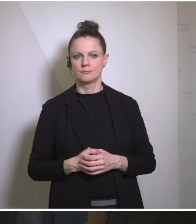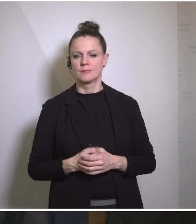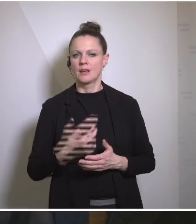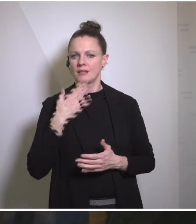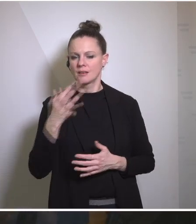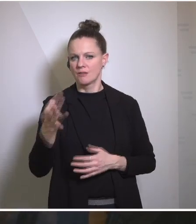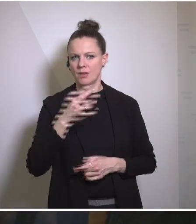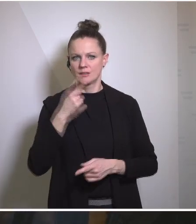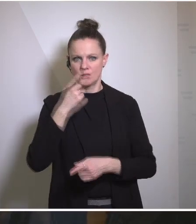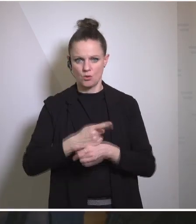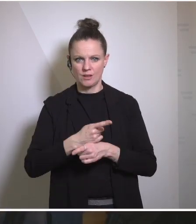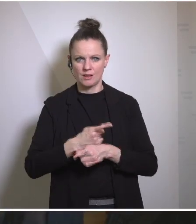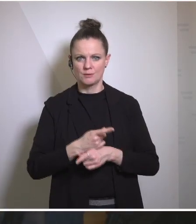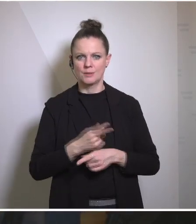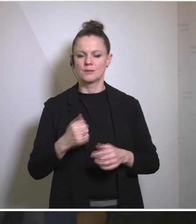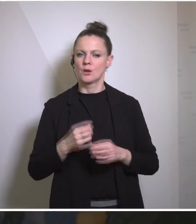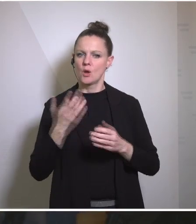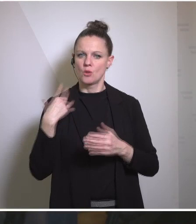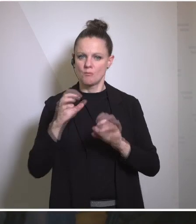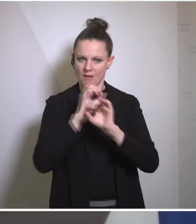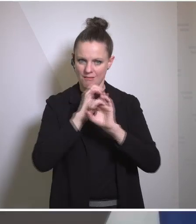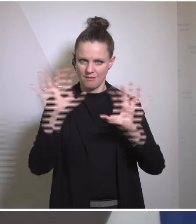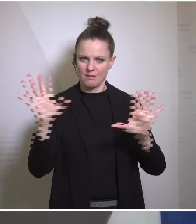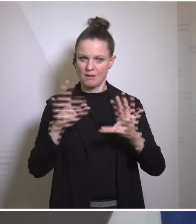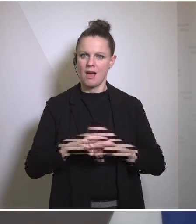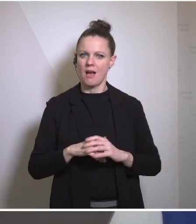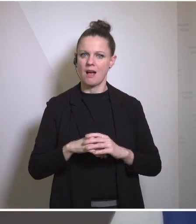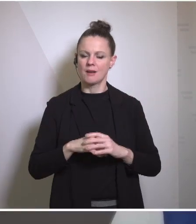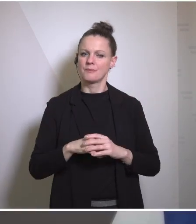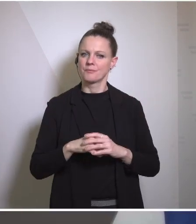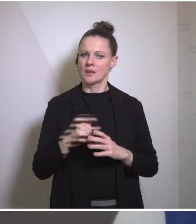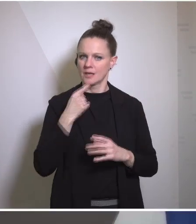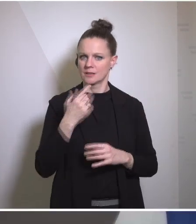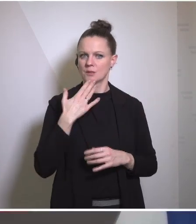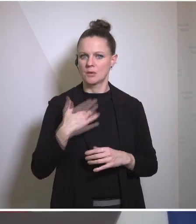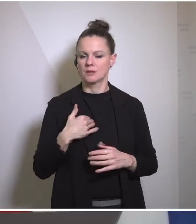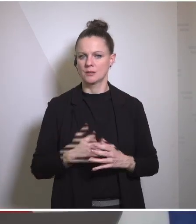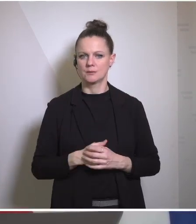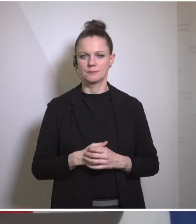gives me the opportunity to maybe clarify one or the other point um you're right to point out that